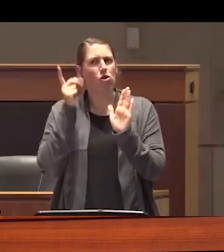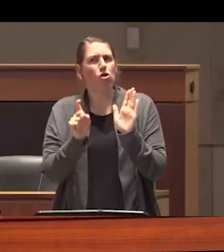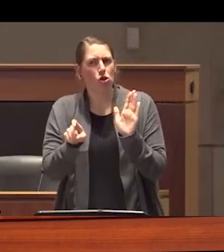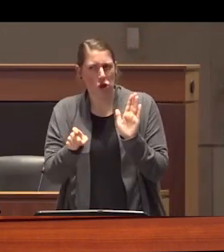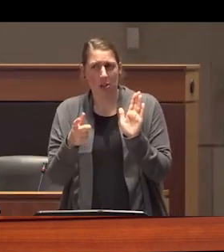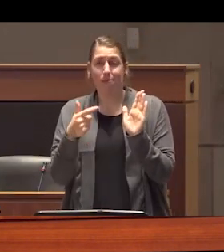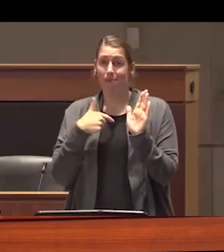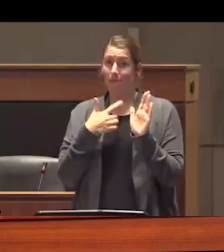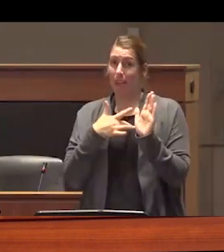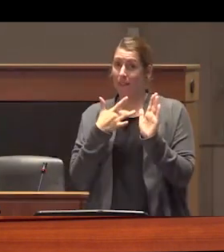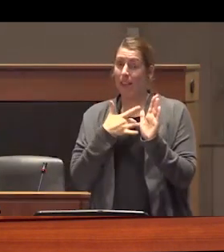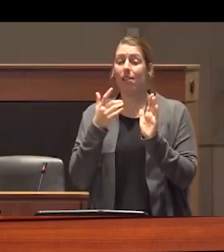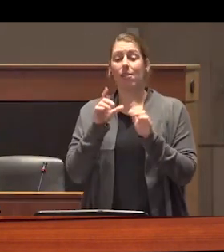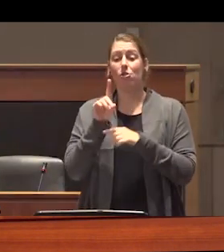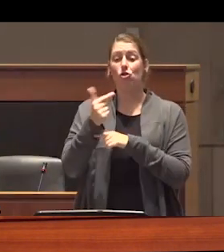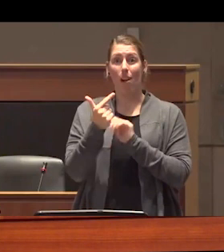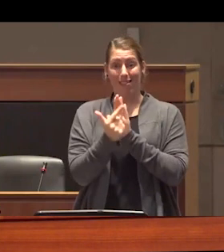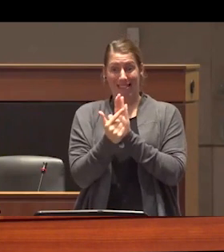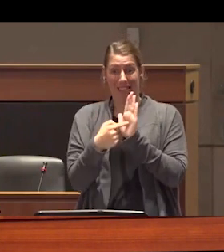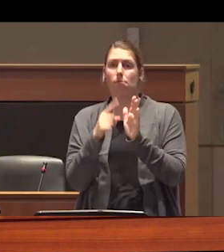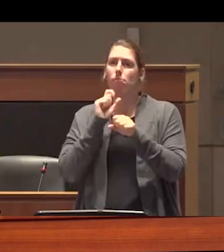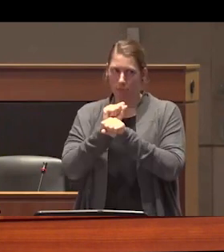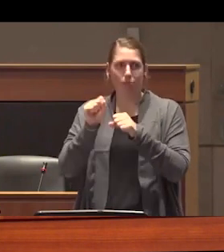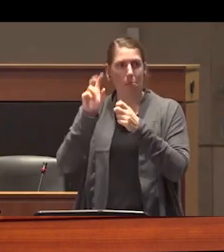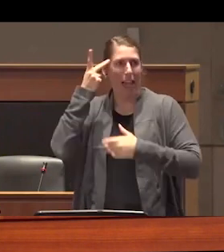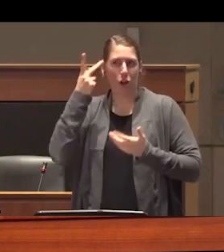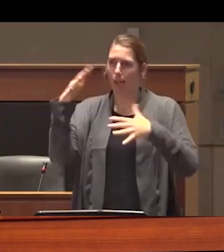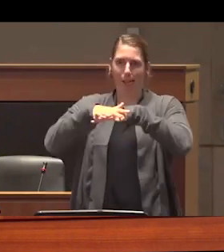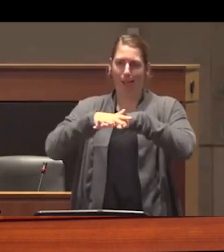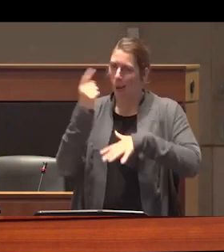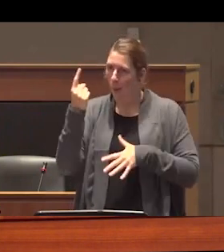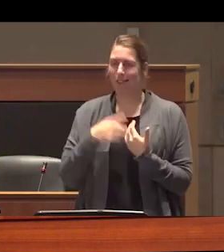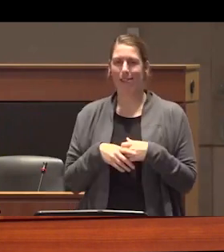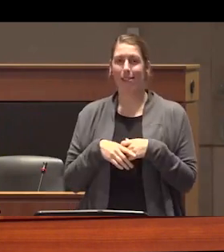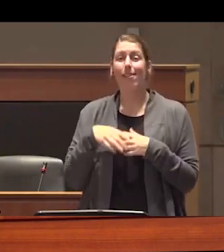of the ways that drug prohibition is profoundly political as our government decisions about who